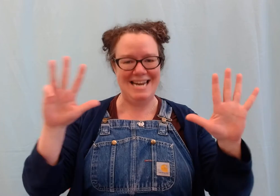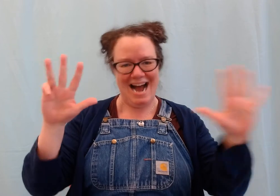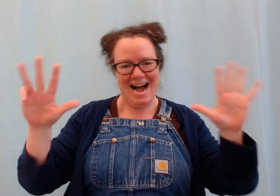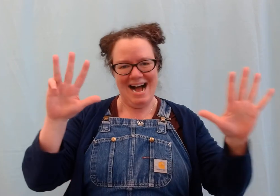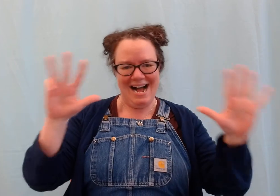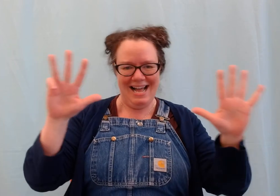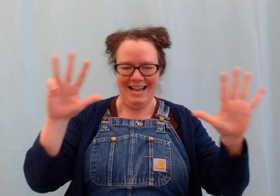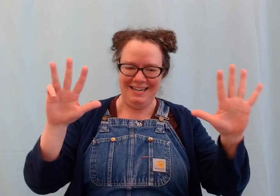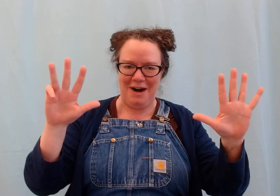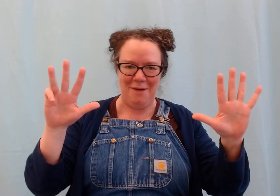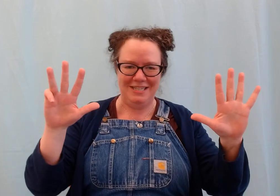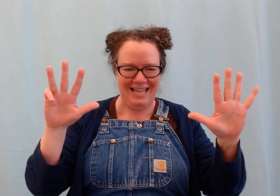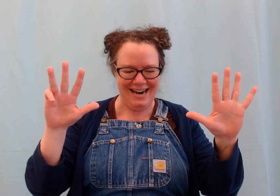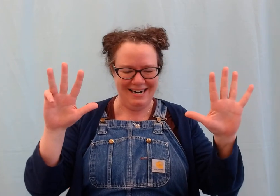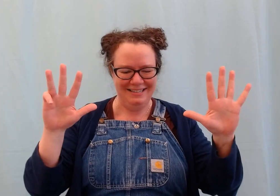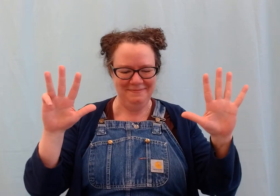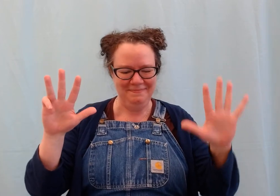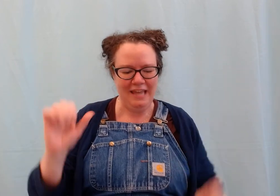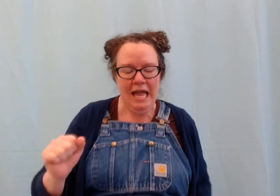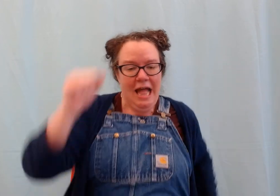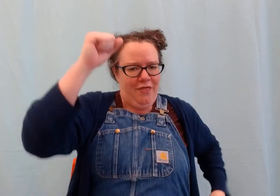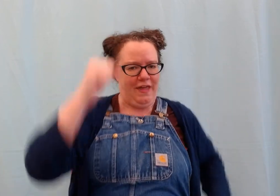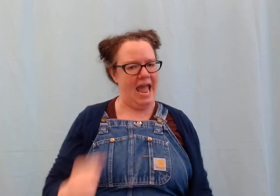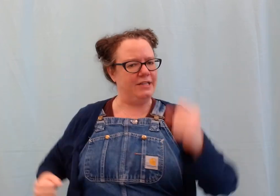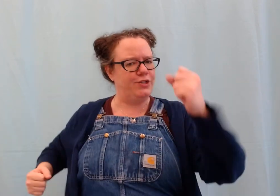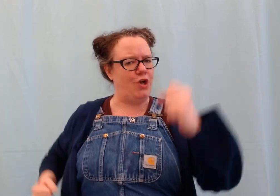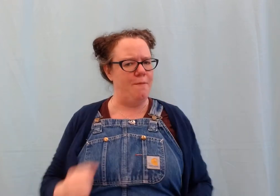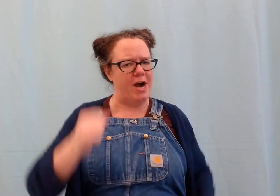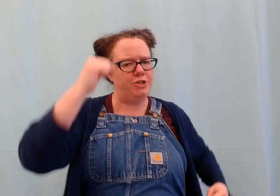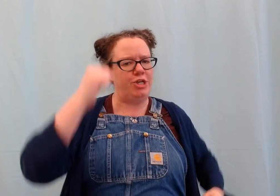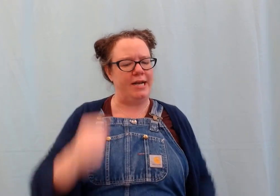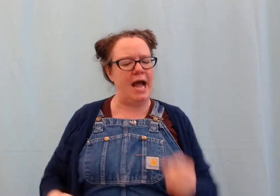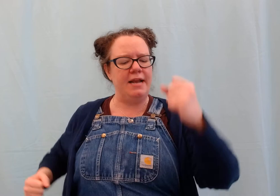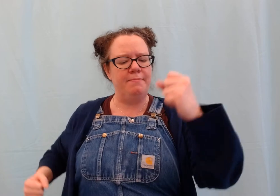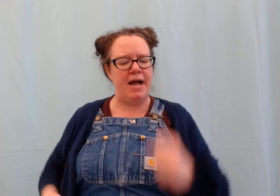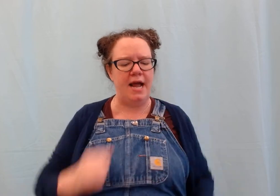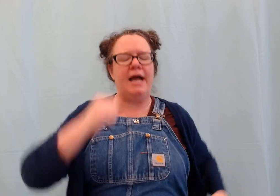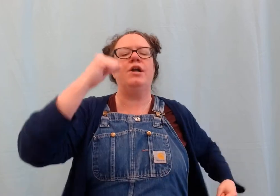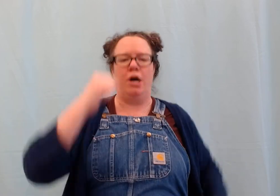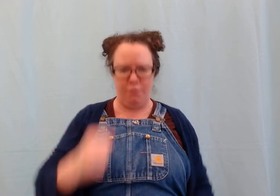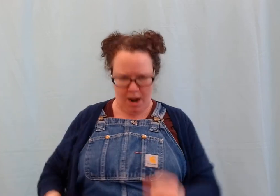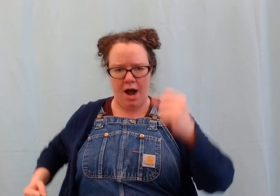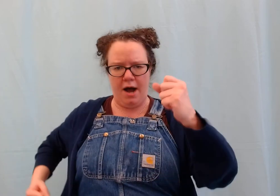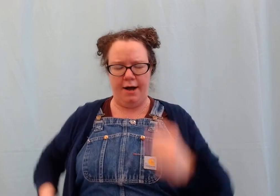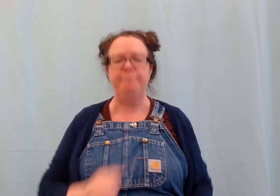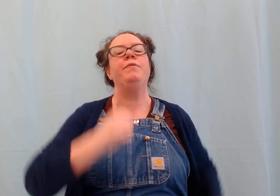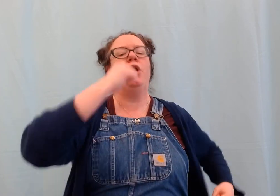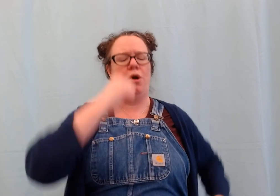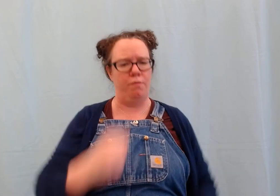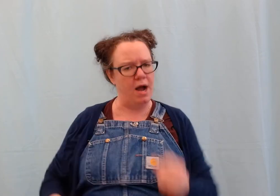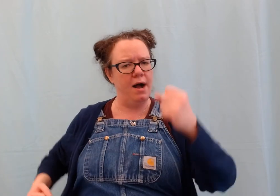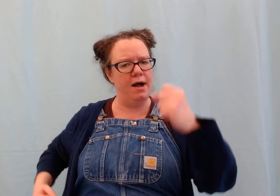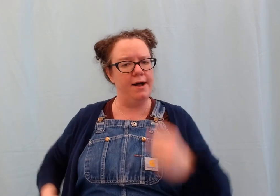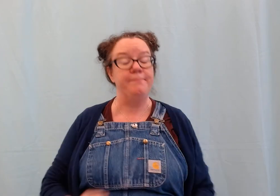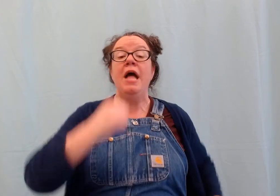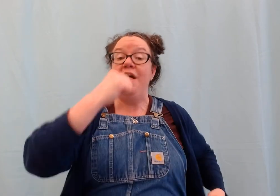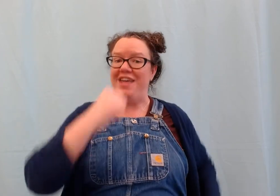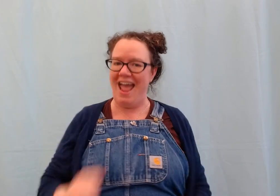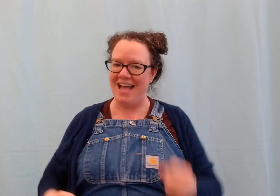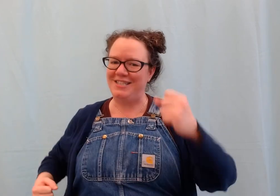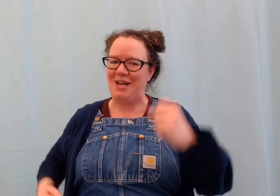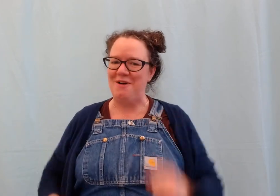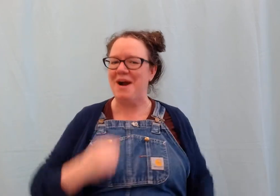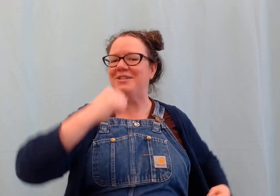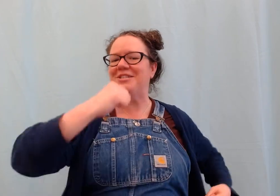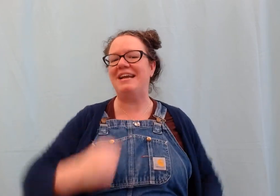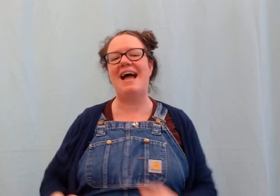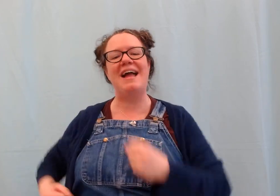nine! We're almost there! #The ants go marching nine by nine. Hurrah, hurrah. The ants go marching nine#